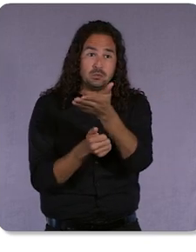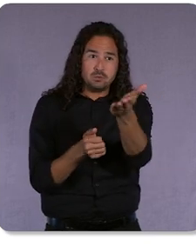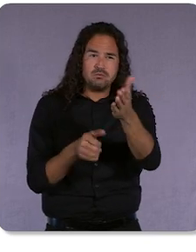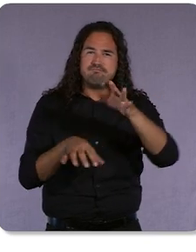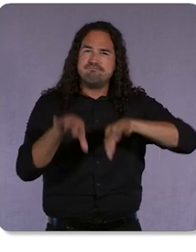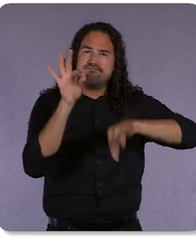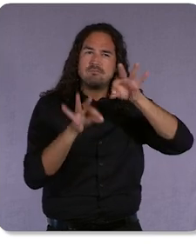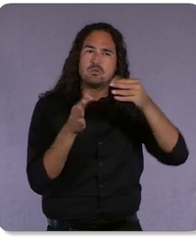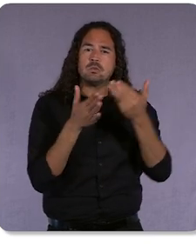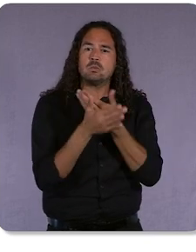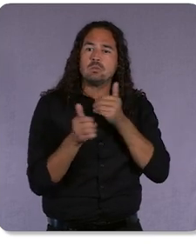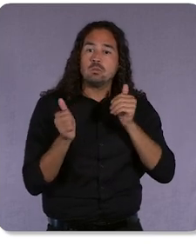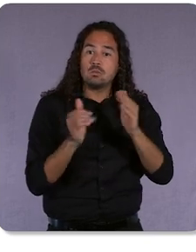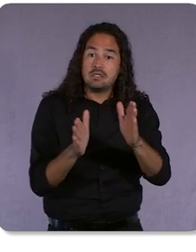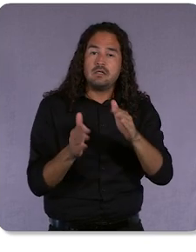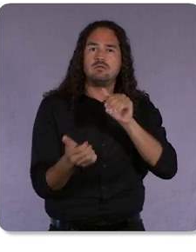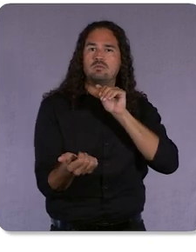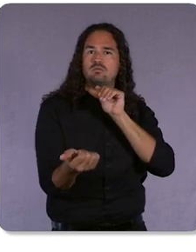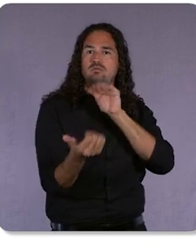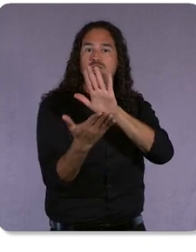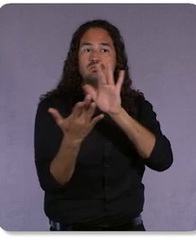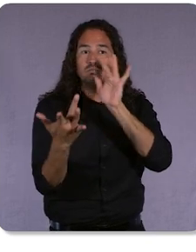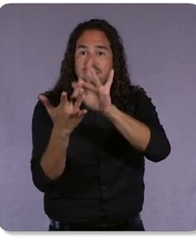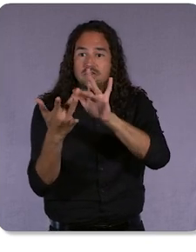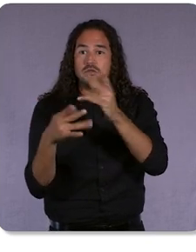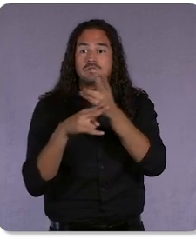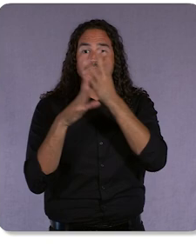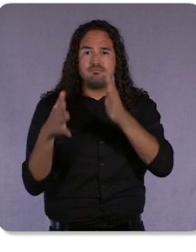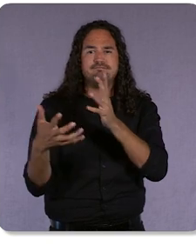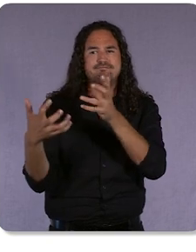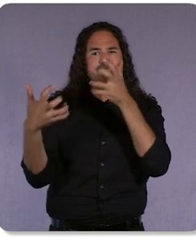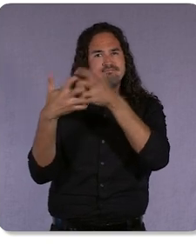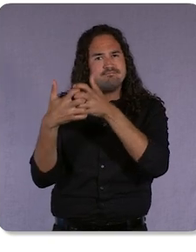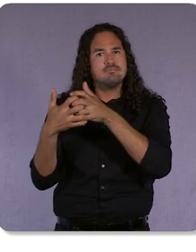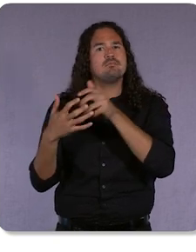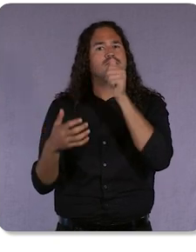with privacy-safe advertising principles. You can see one example of this via our work